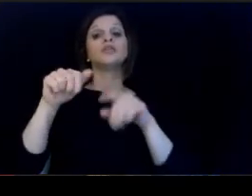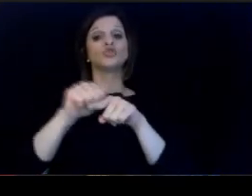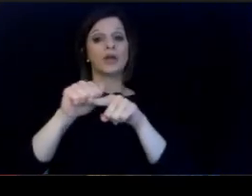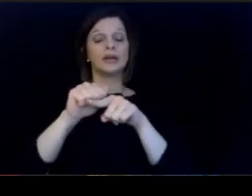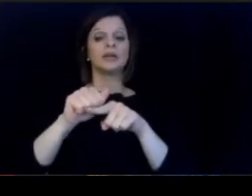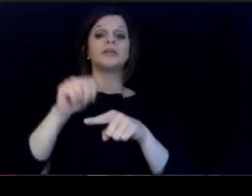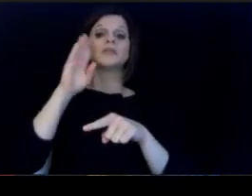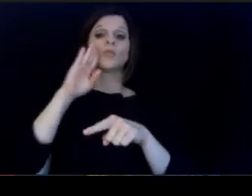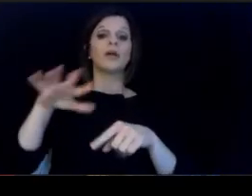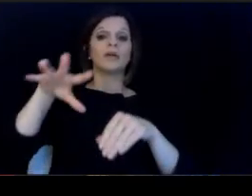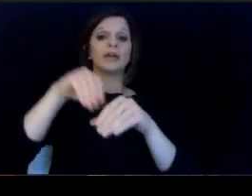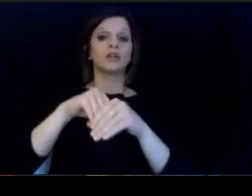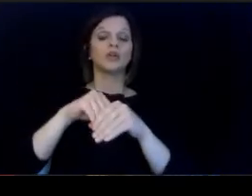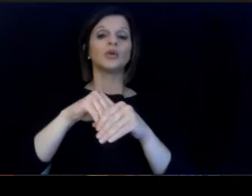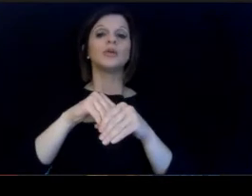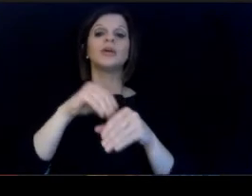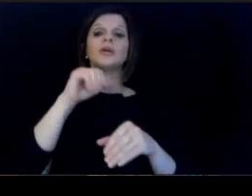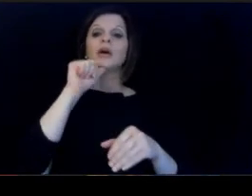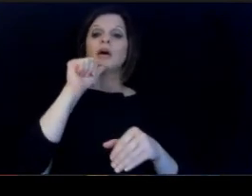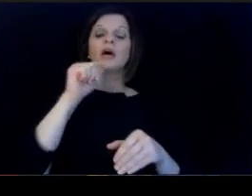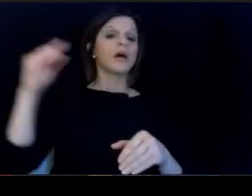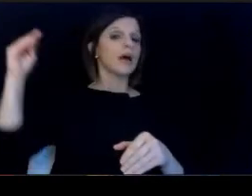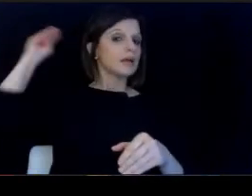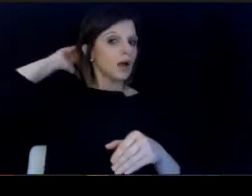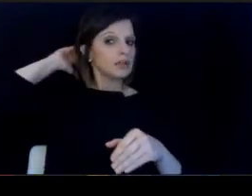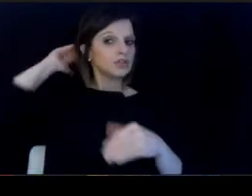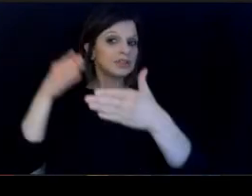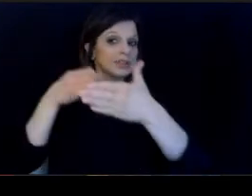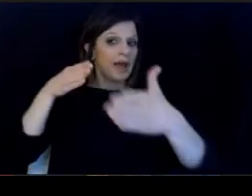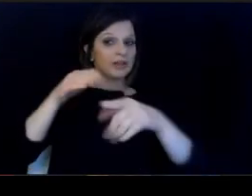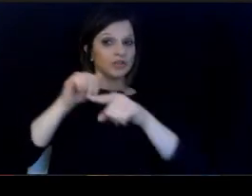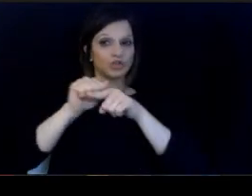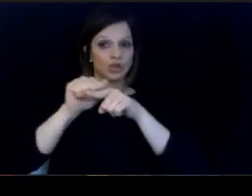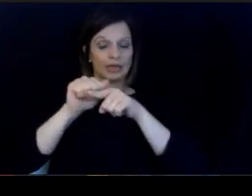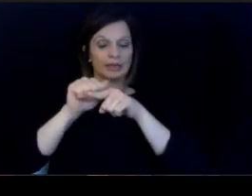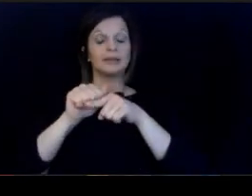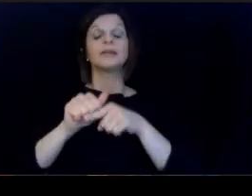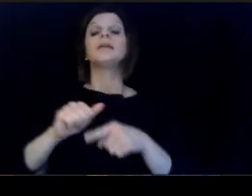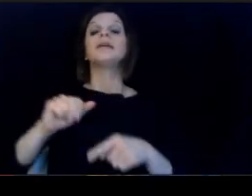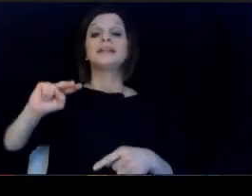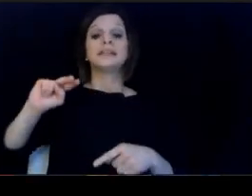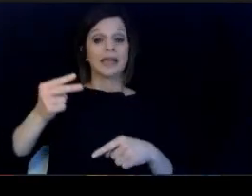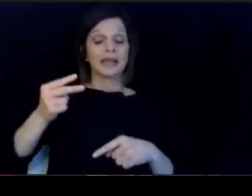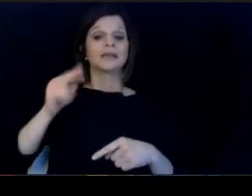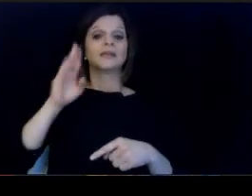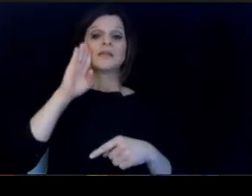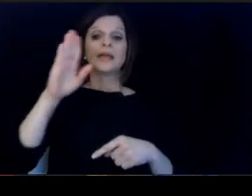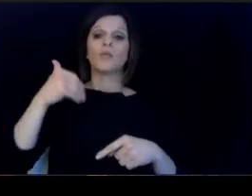training and will be available to all Kentucky public. educators. Second, the Academy will host.